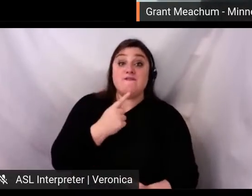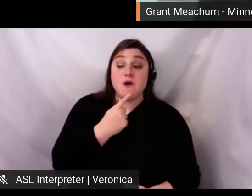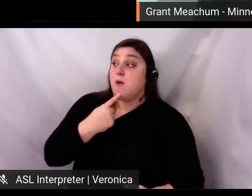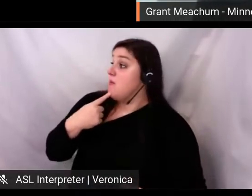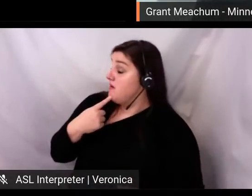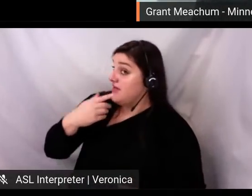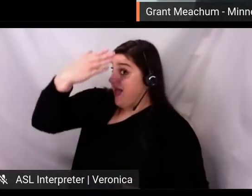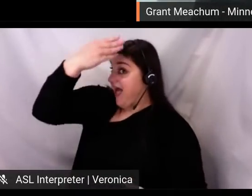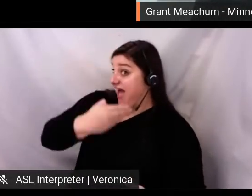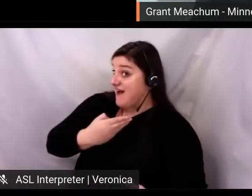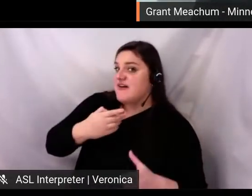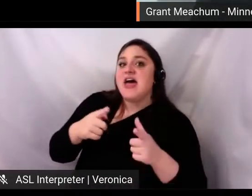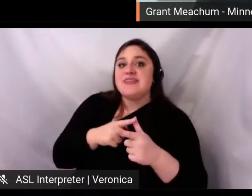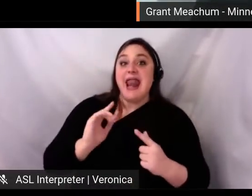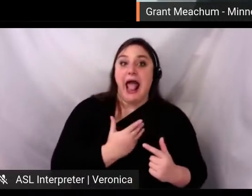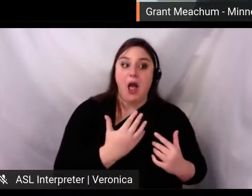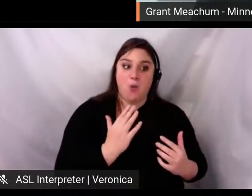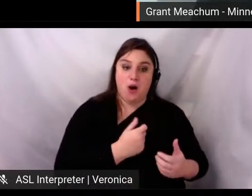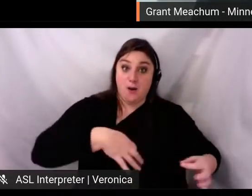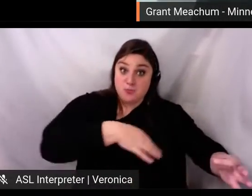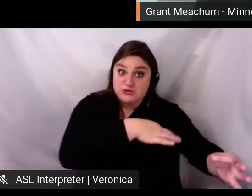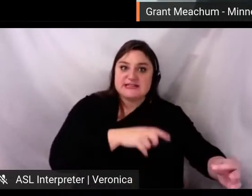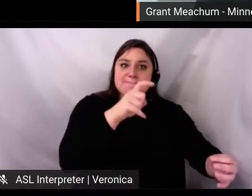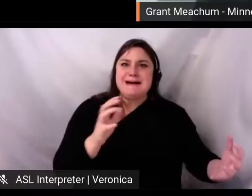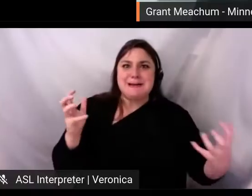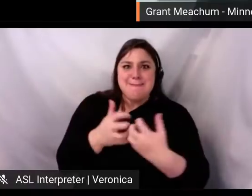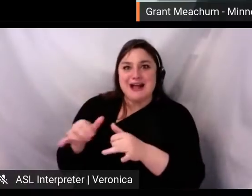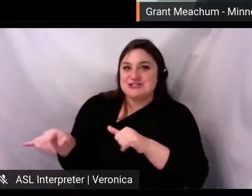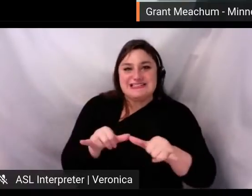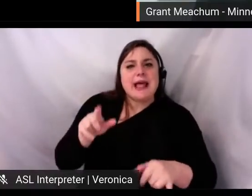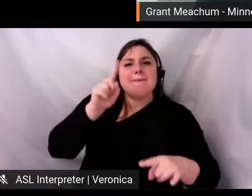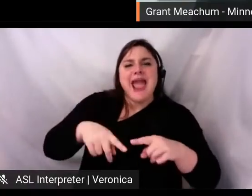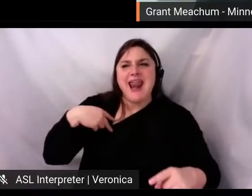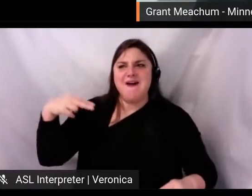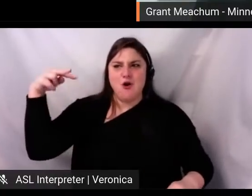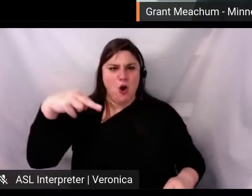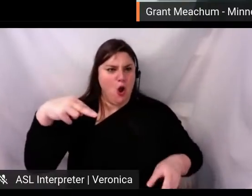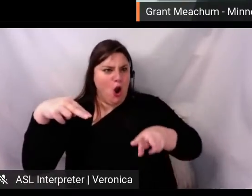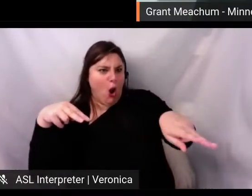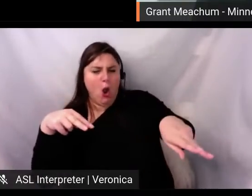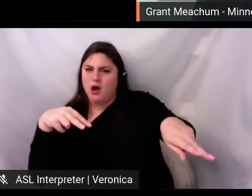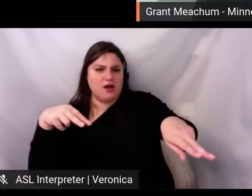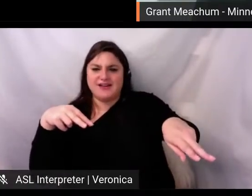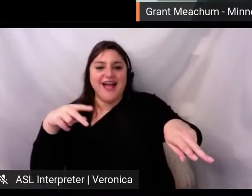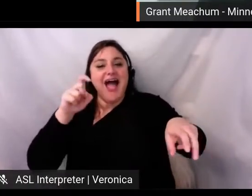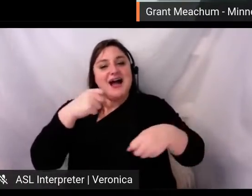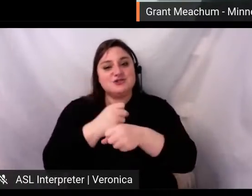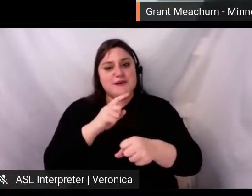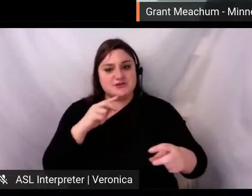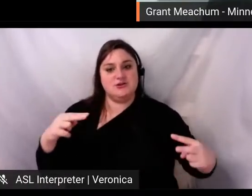straight on. This allowed us to create a layering effect, saying we're still an ensemble, even if not on stage all together.